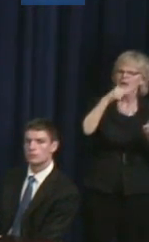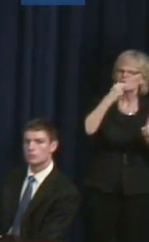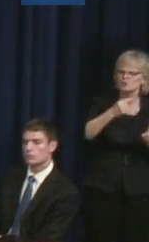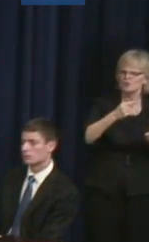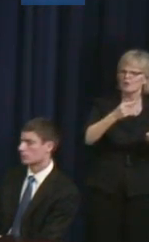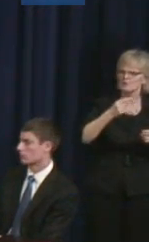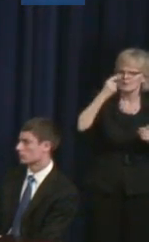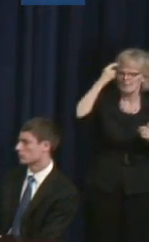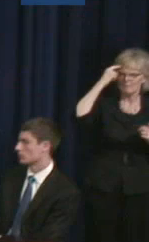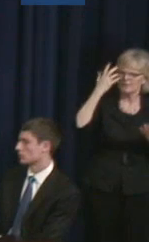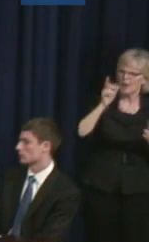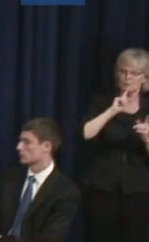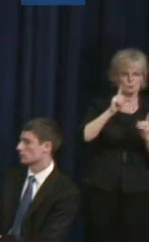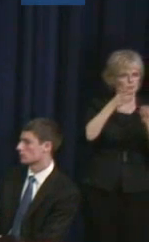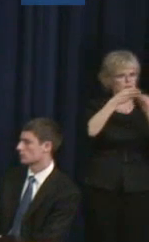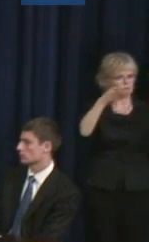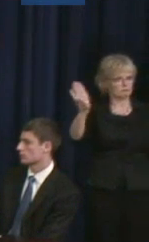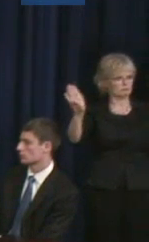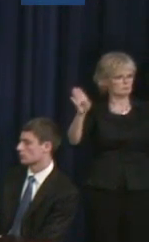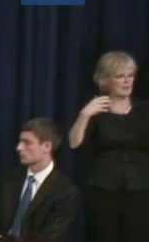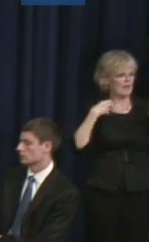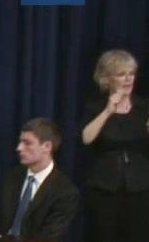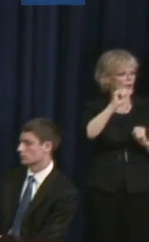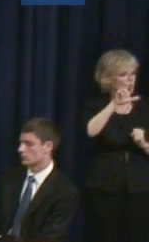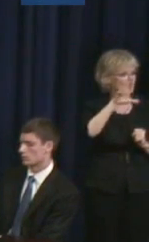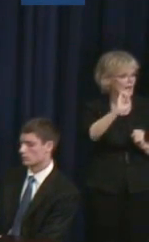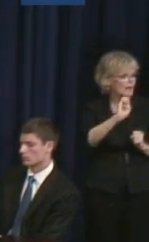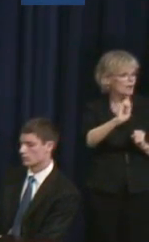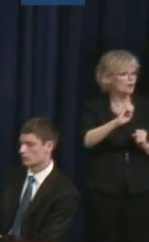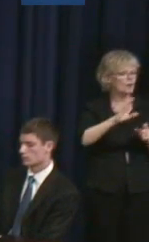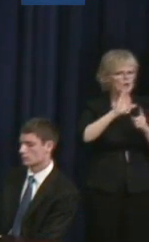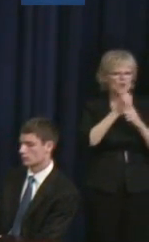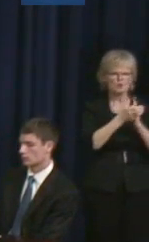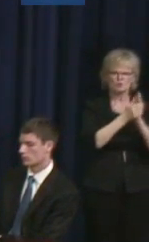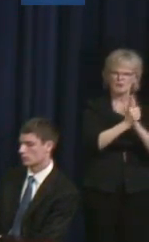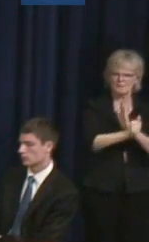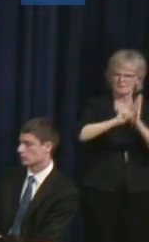general I think that with cultural competency and emphasizing that in training for mental health